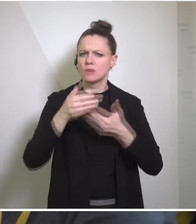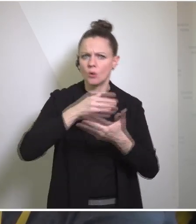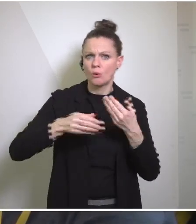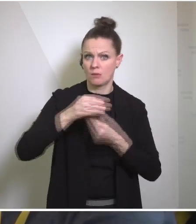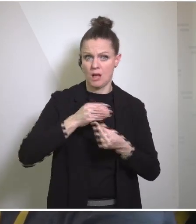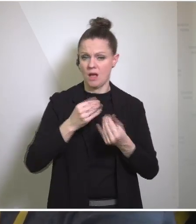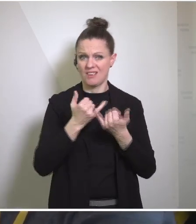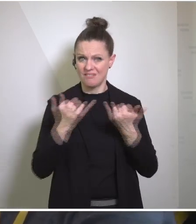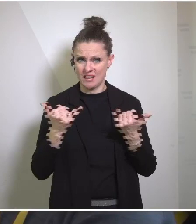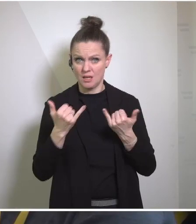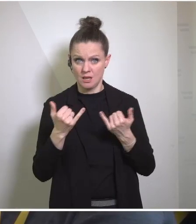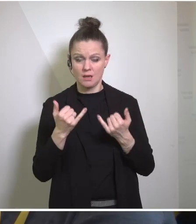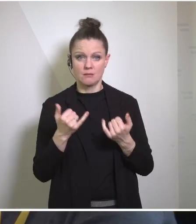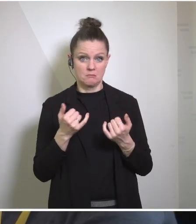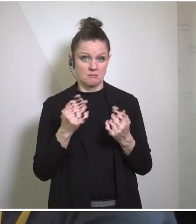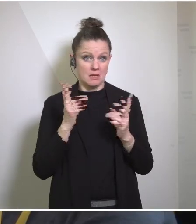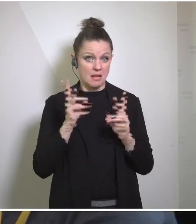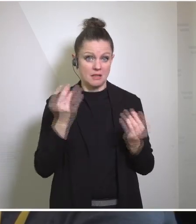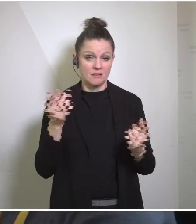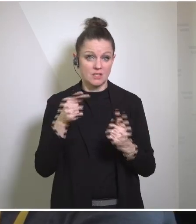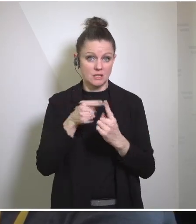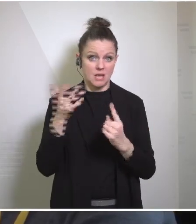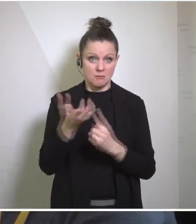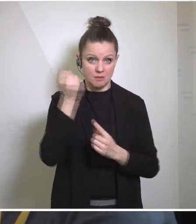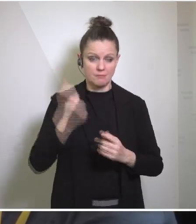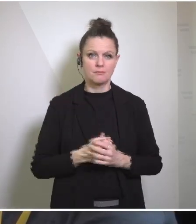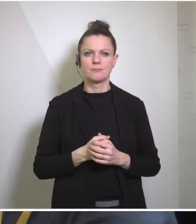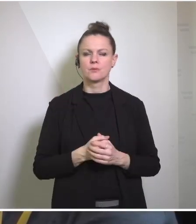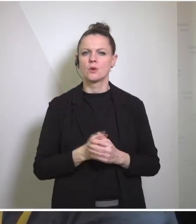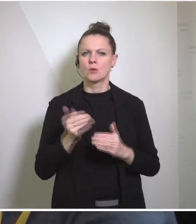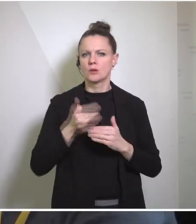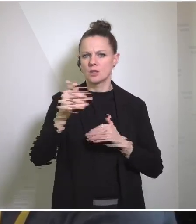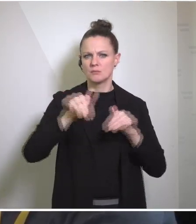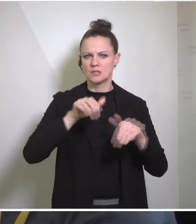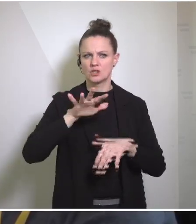within reach? And Foreign Minister Schallenberg, a senior U.S. Treasury official visited Vienna